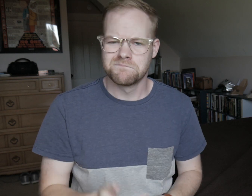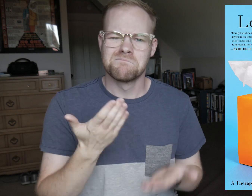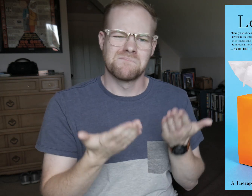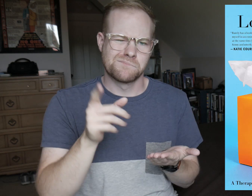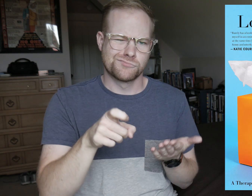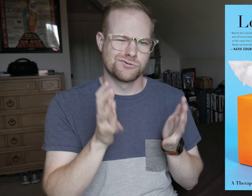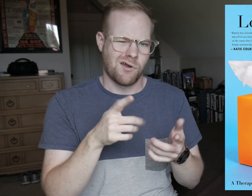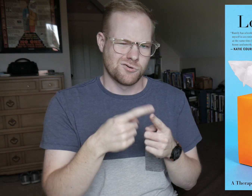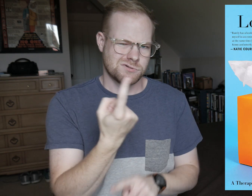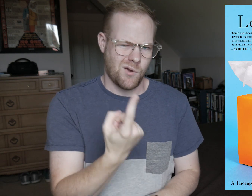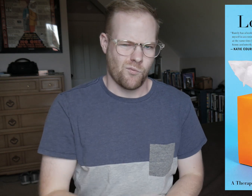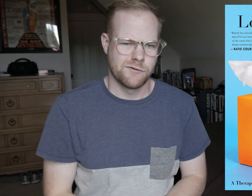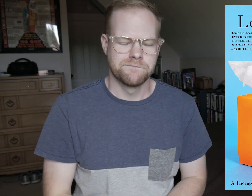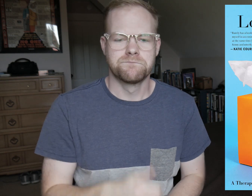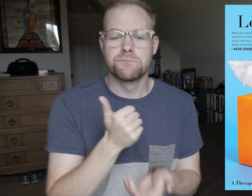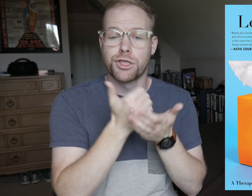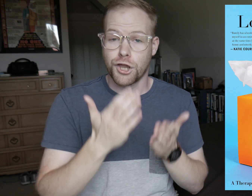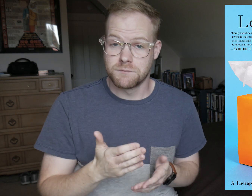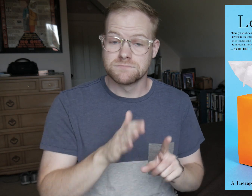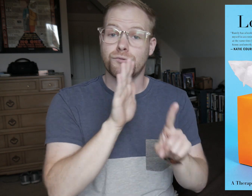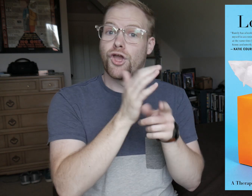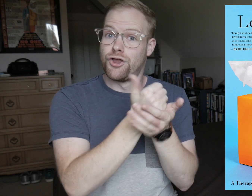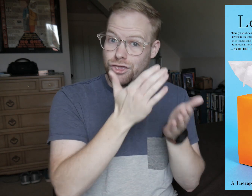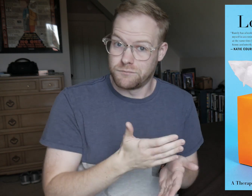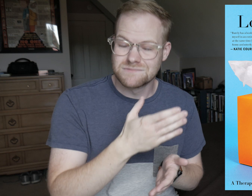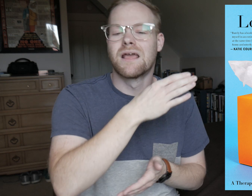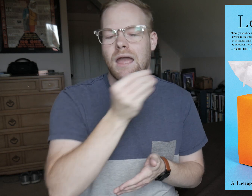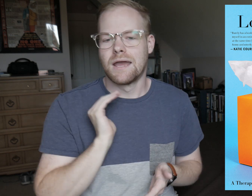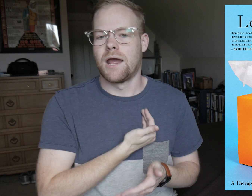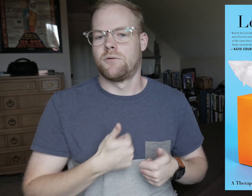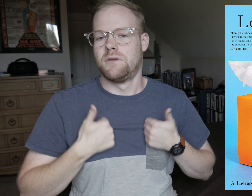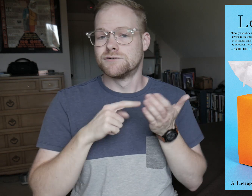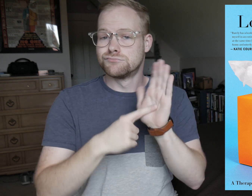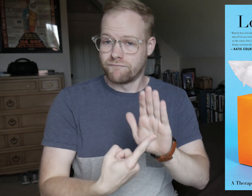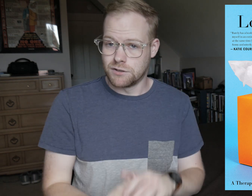Maybe You Should Talk to Someone: A Therapist, Her Therapist, and Our Lives Revealed.